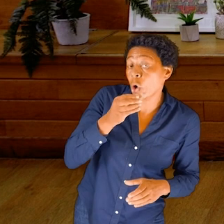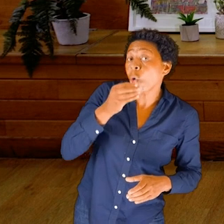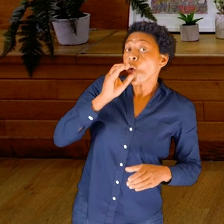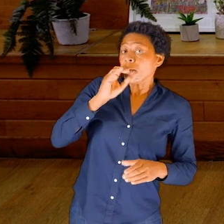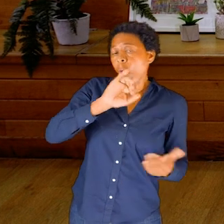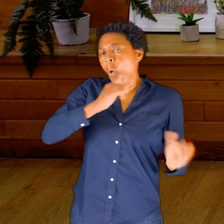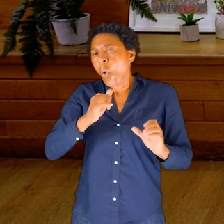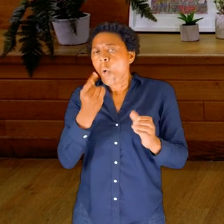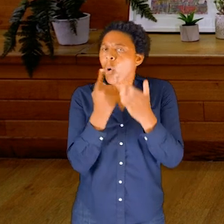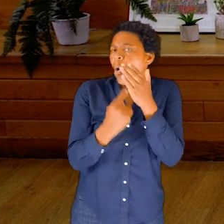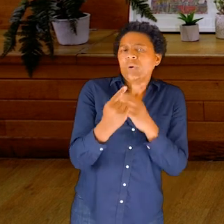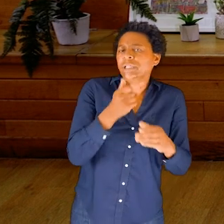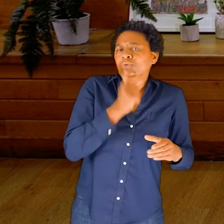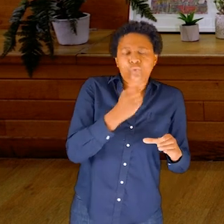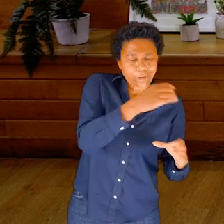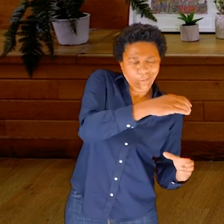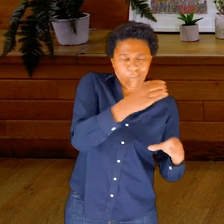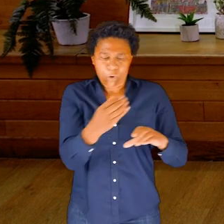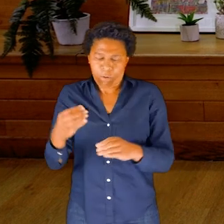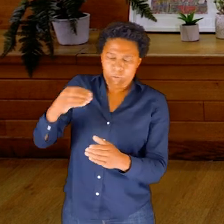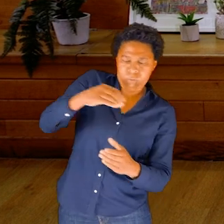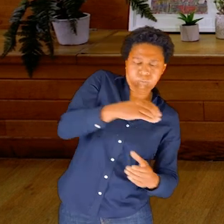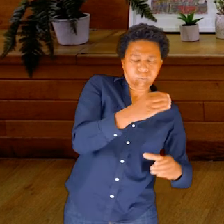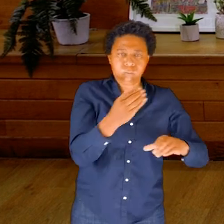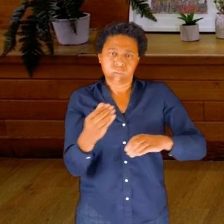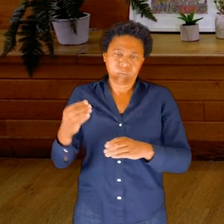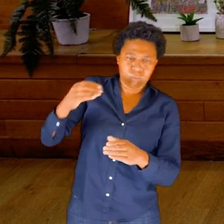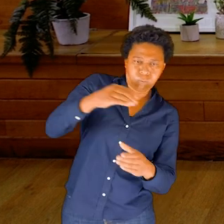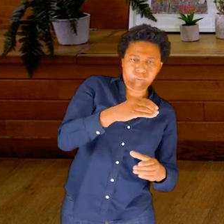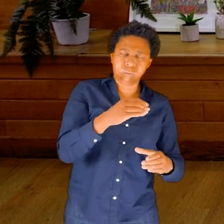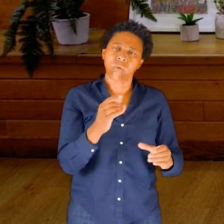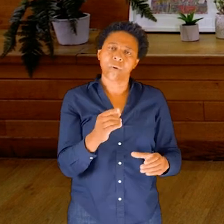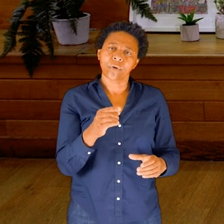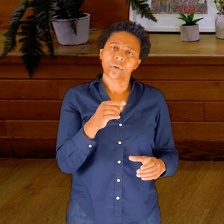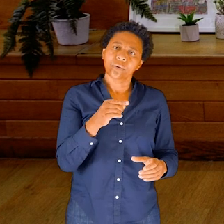move with the bottle itself. We have this sensation of fluid in the eyes.